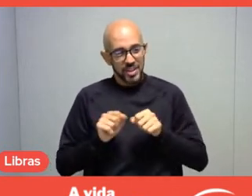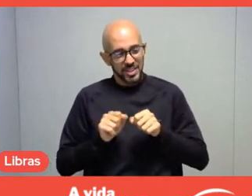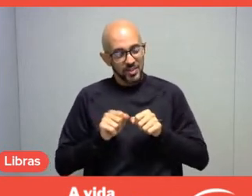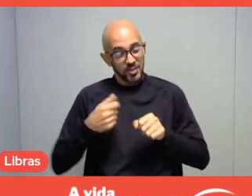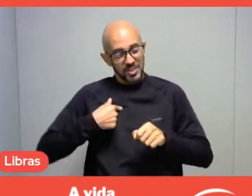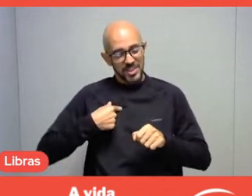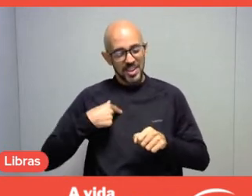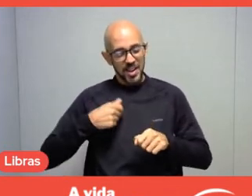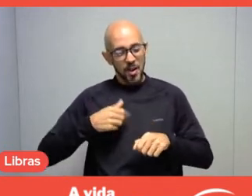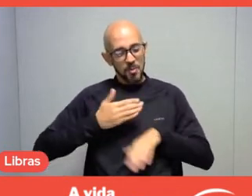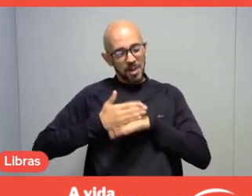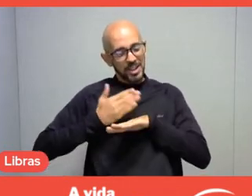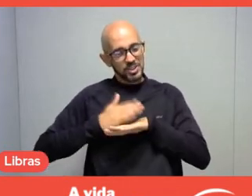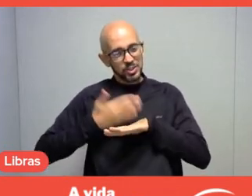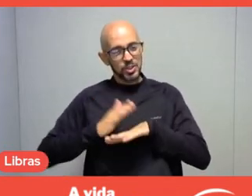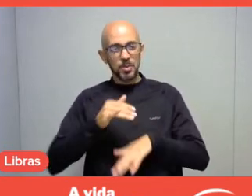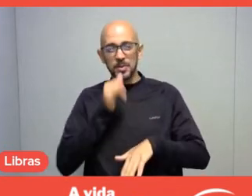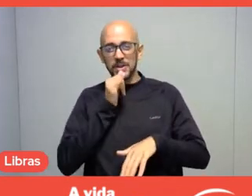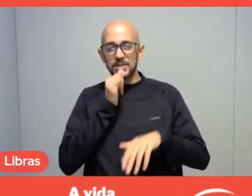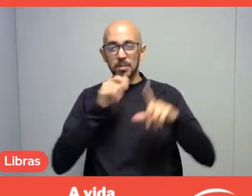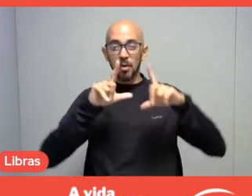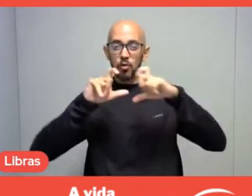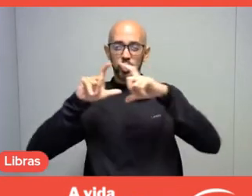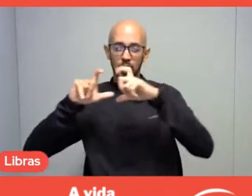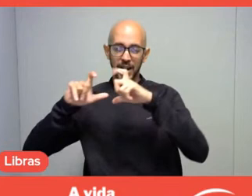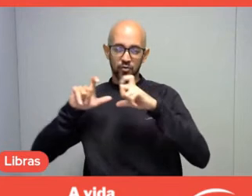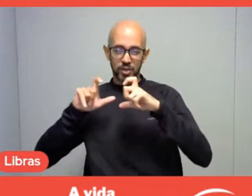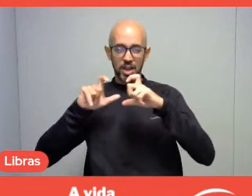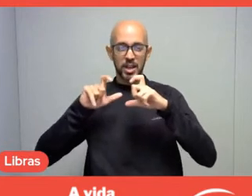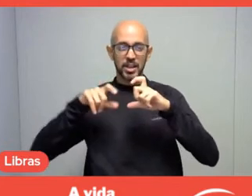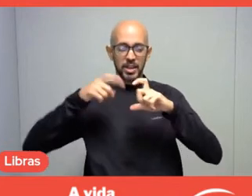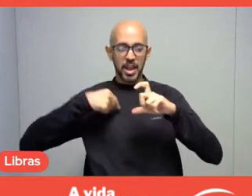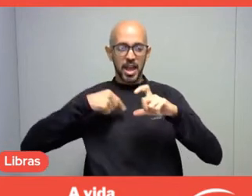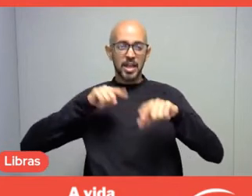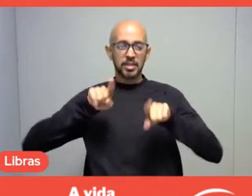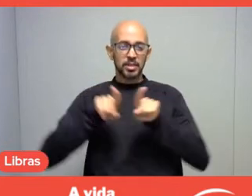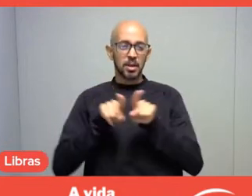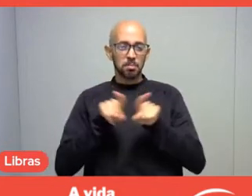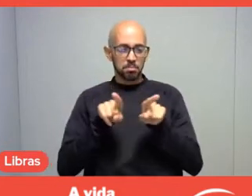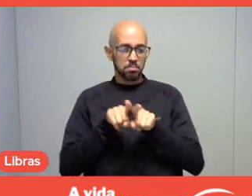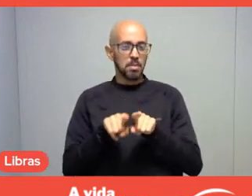for example, photography, which is also, for many people,